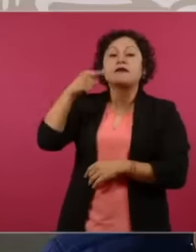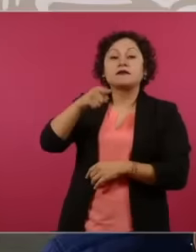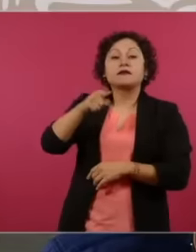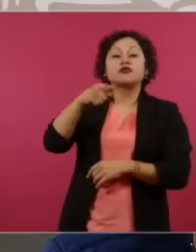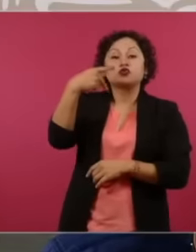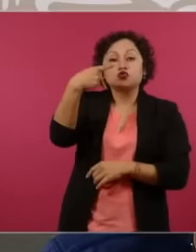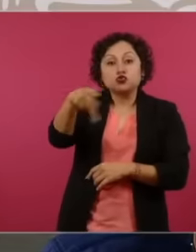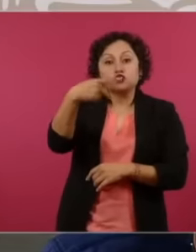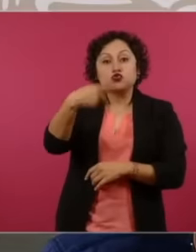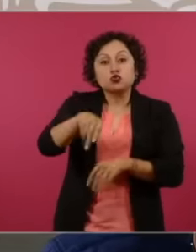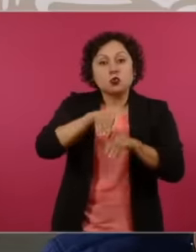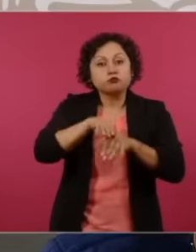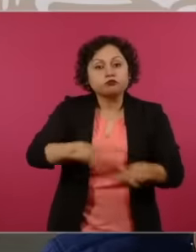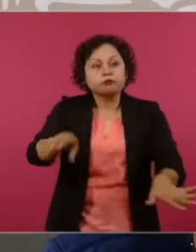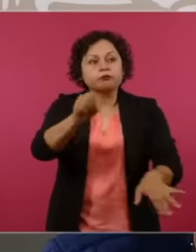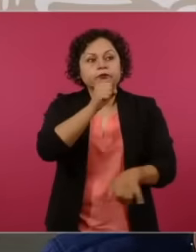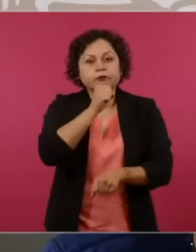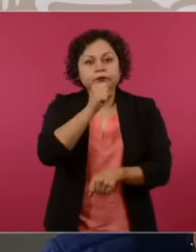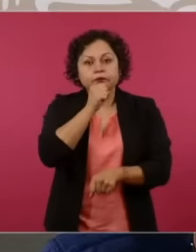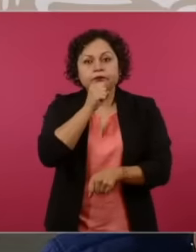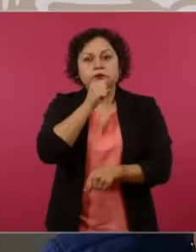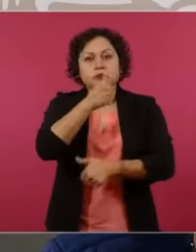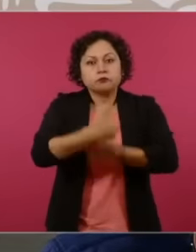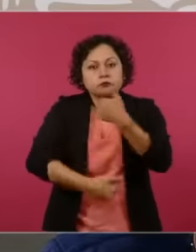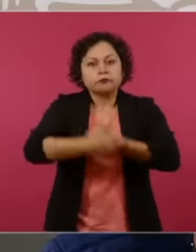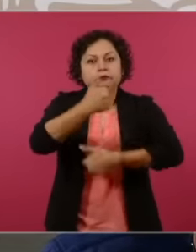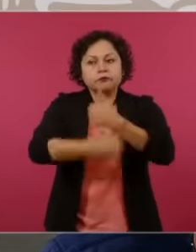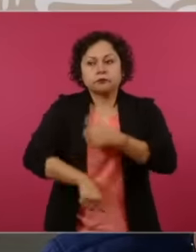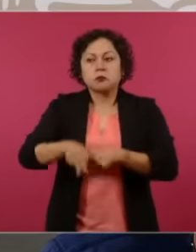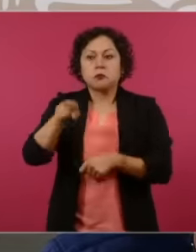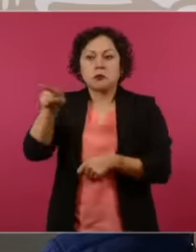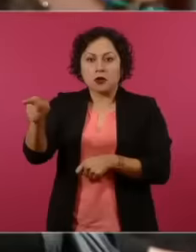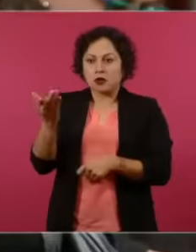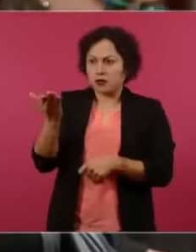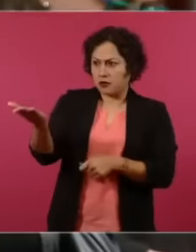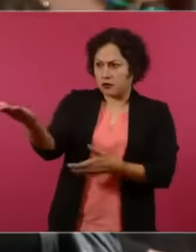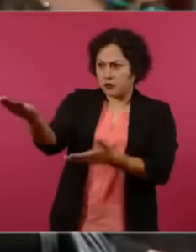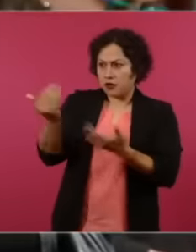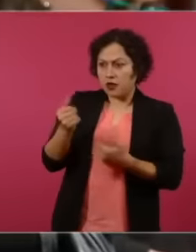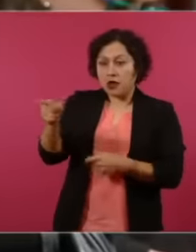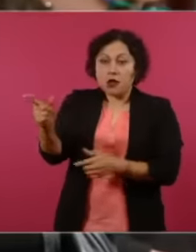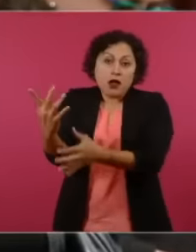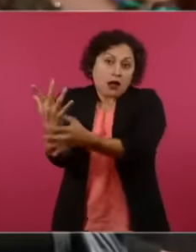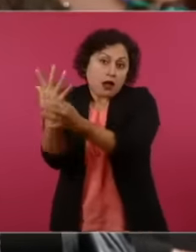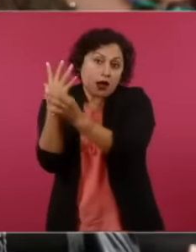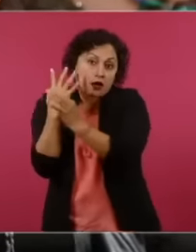campaigns and they say that they gave them millions and guess since when